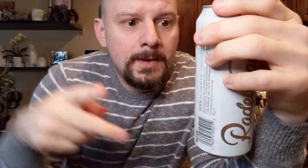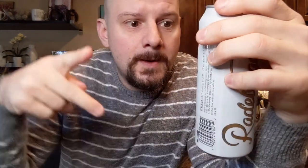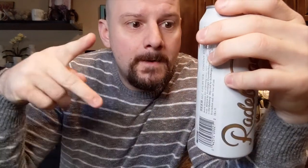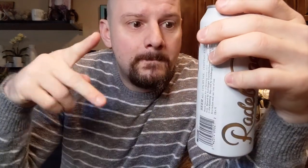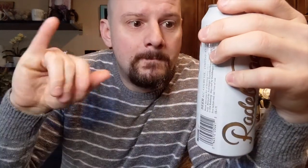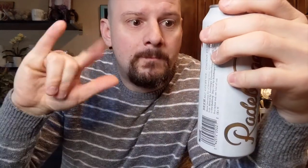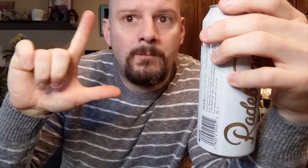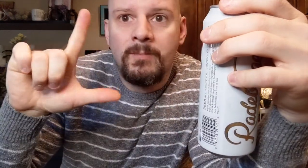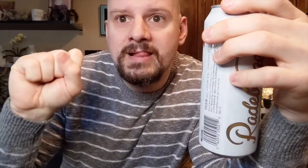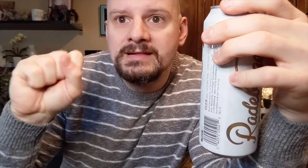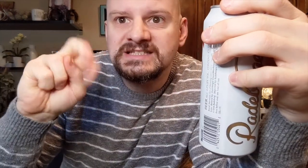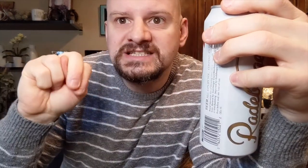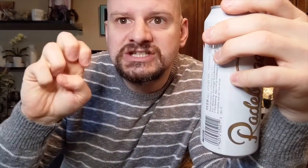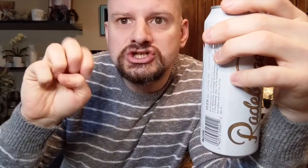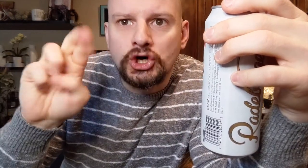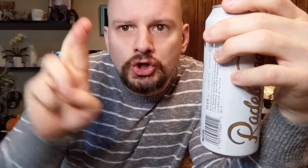Pilsner.